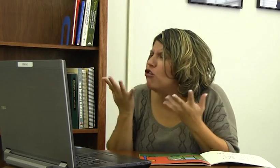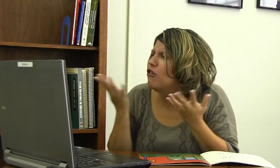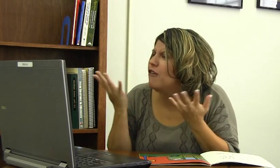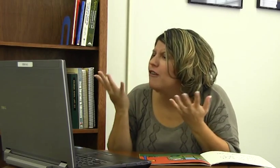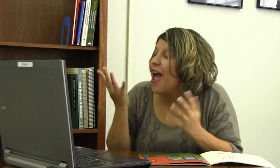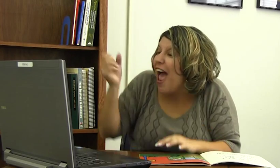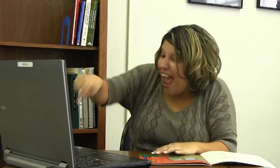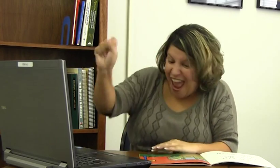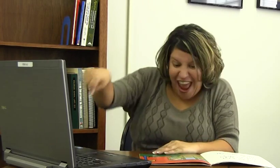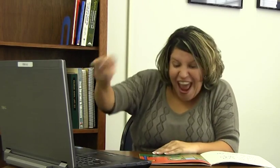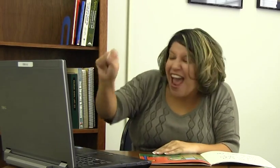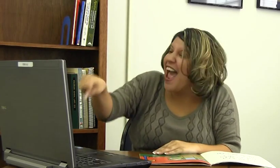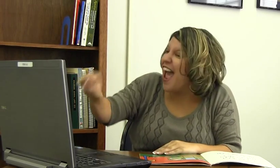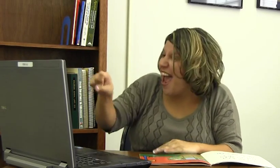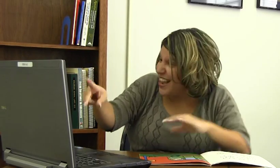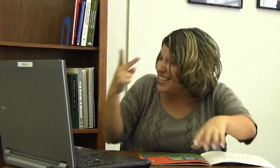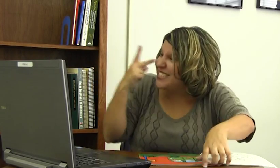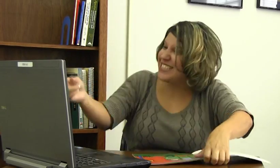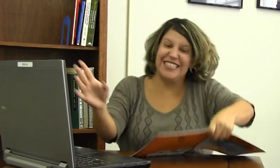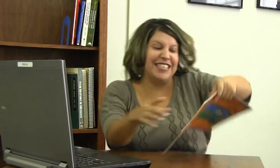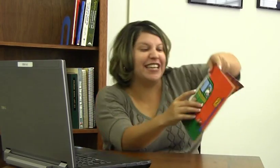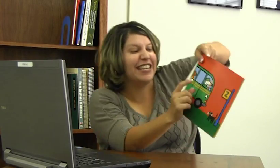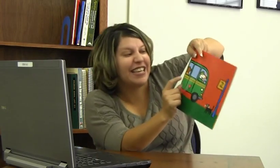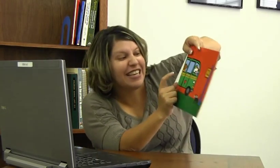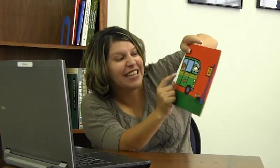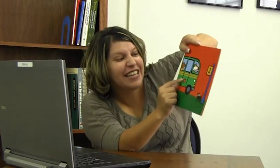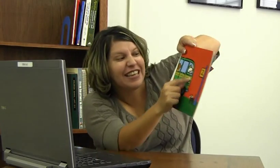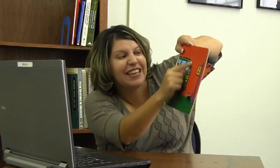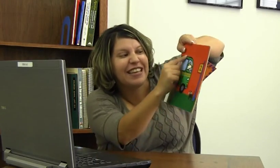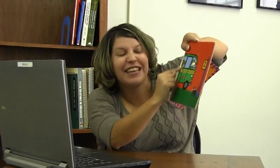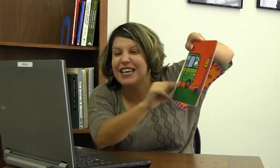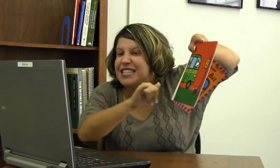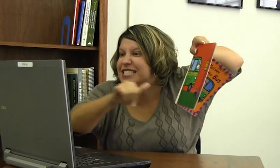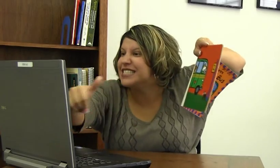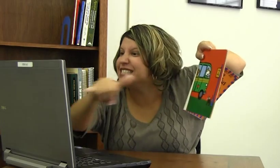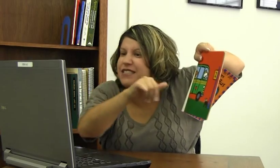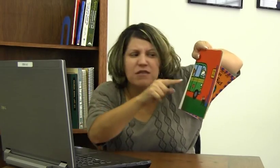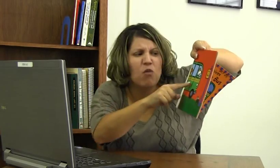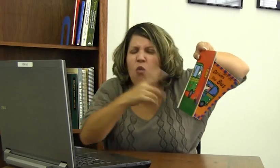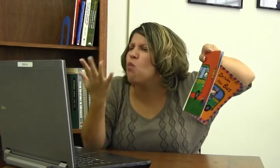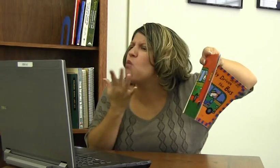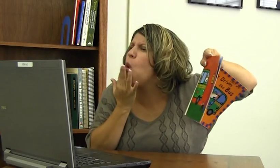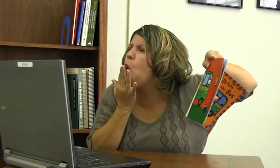What color is it? You are right! Exactly!